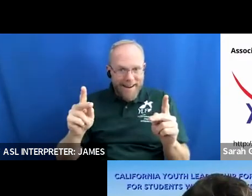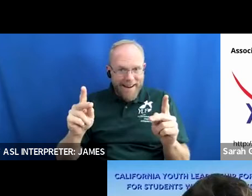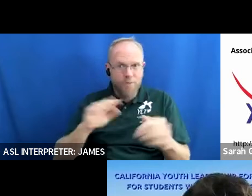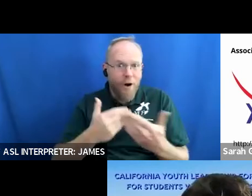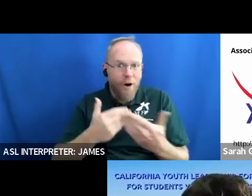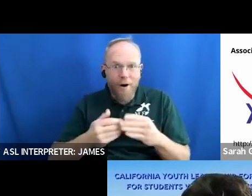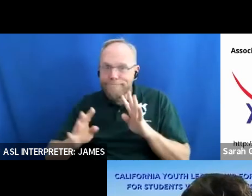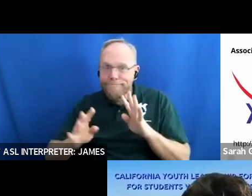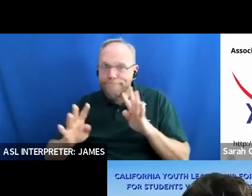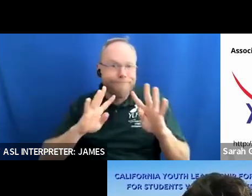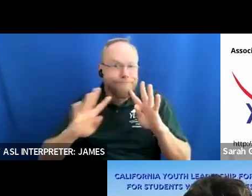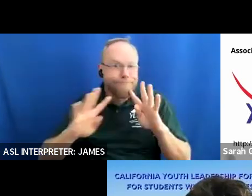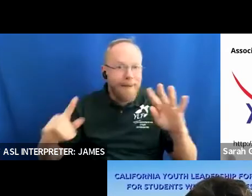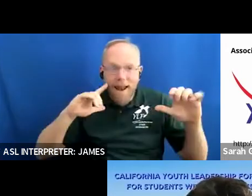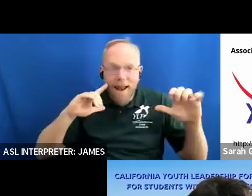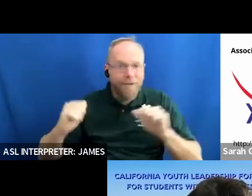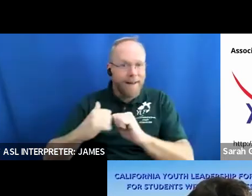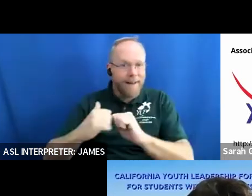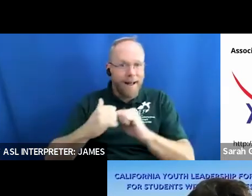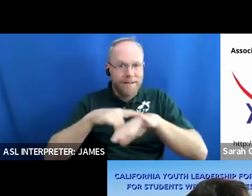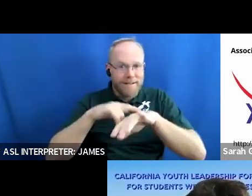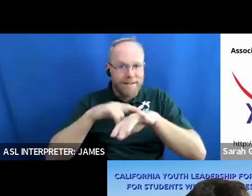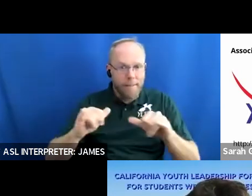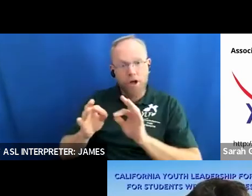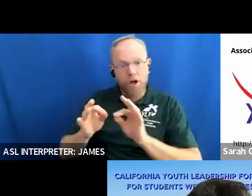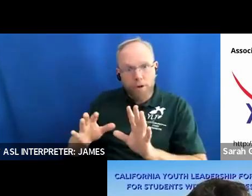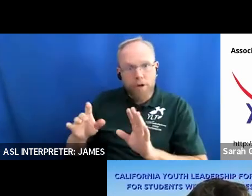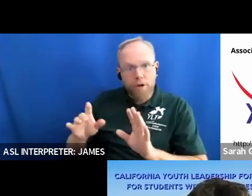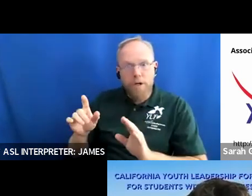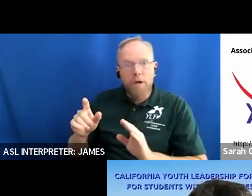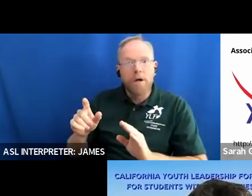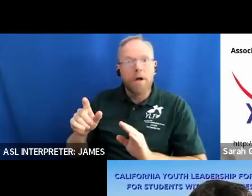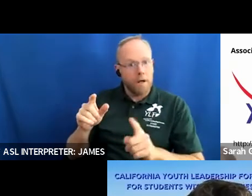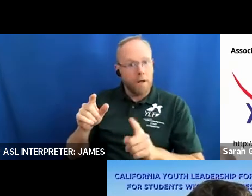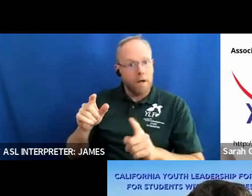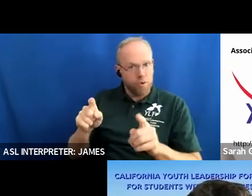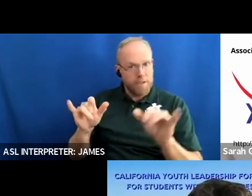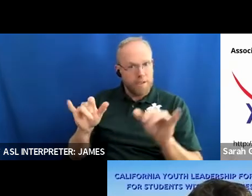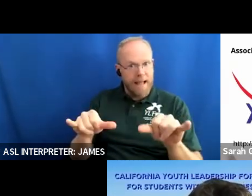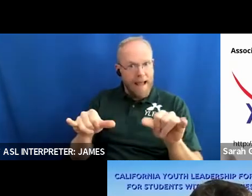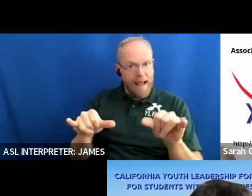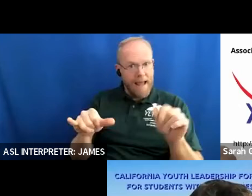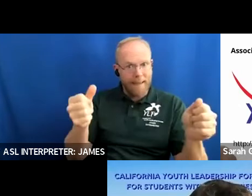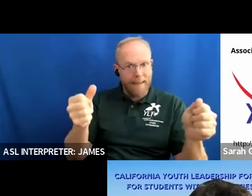at one time um the interpreter should stay pinned so if anybody loses the interpreter for any reason